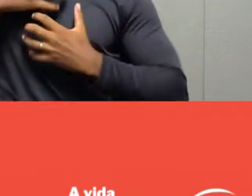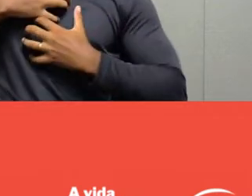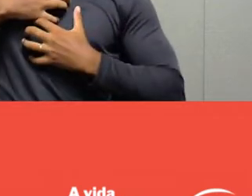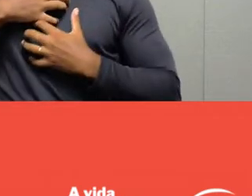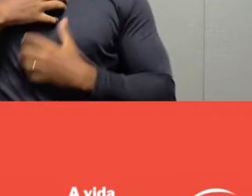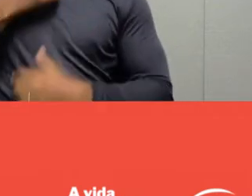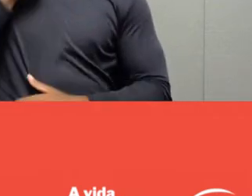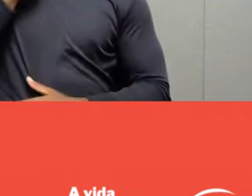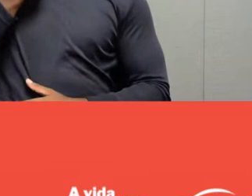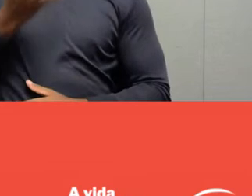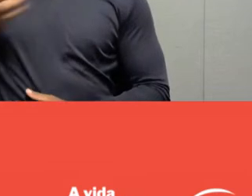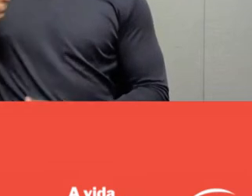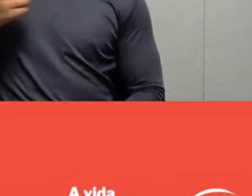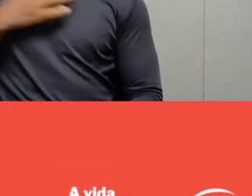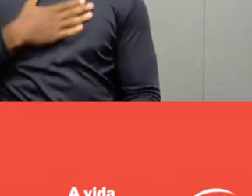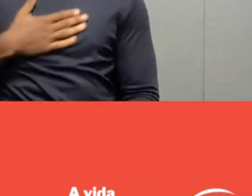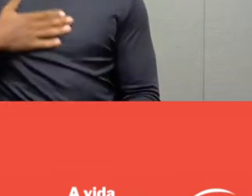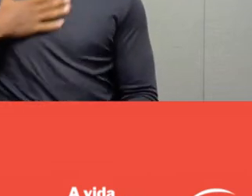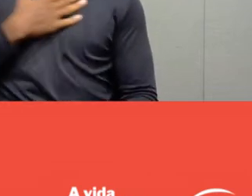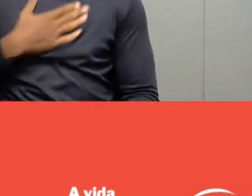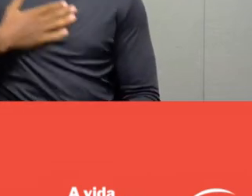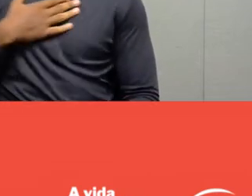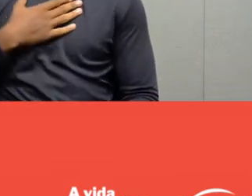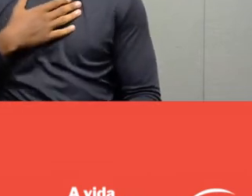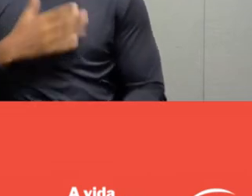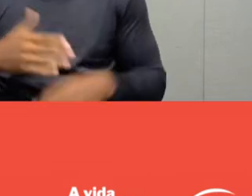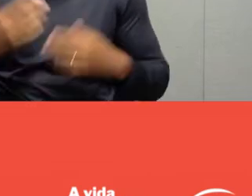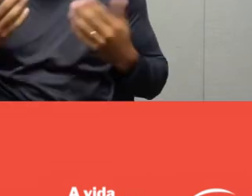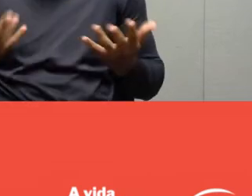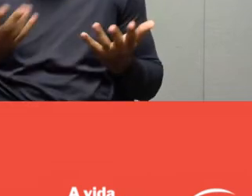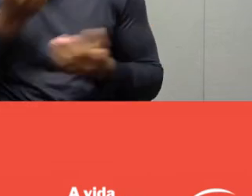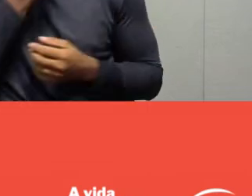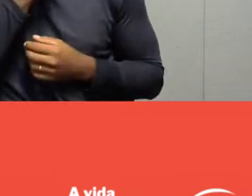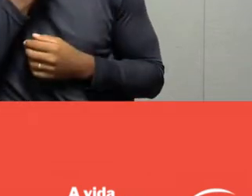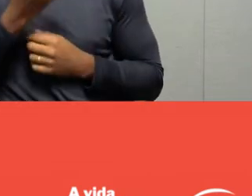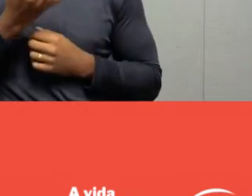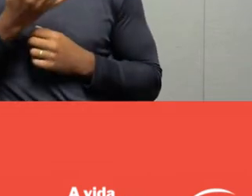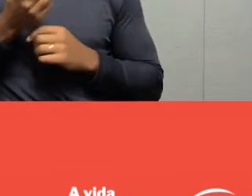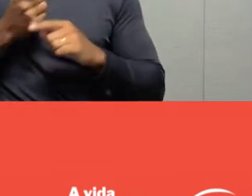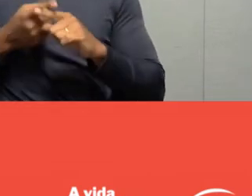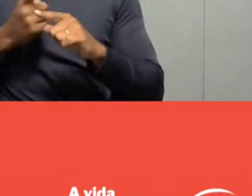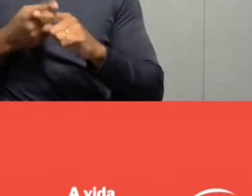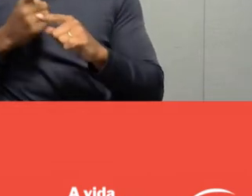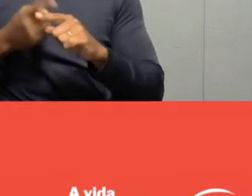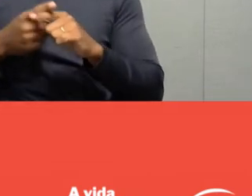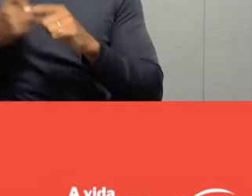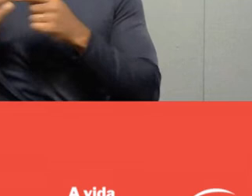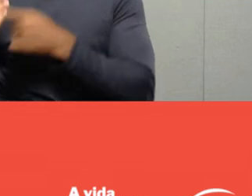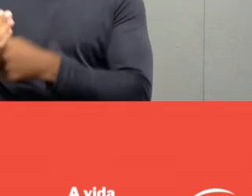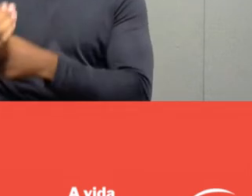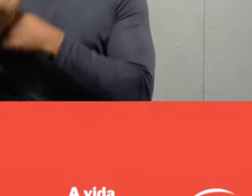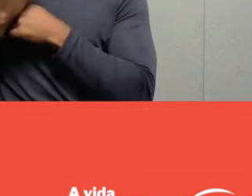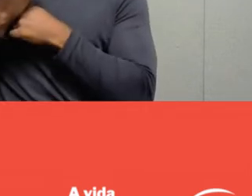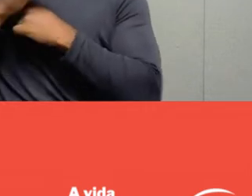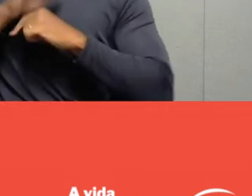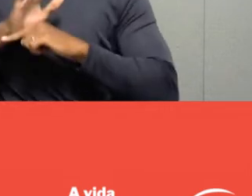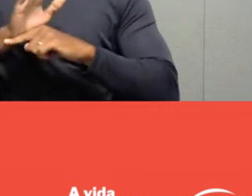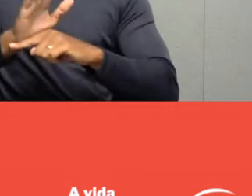and this has the potential to promote transformation in us.